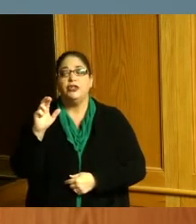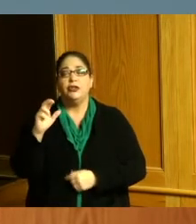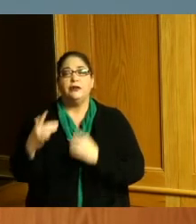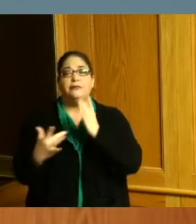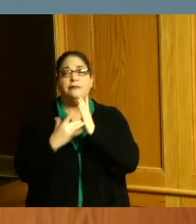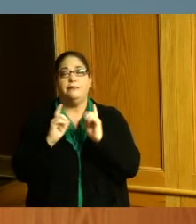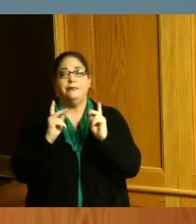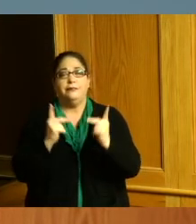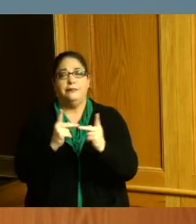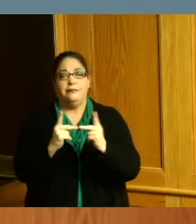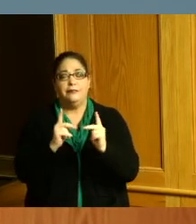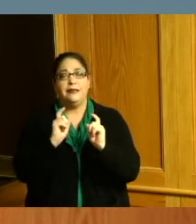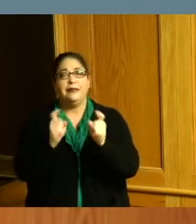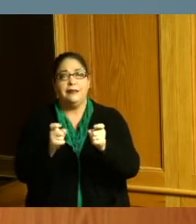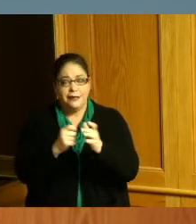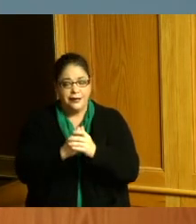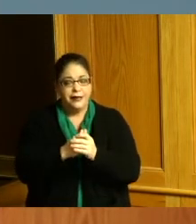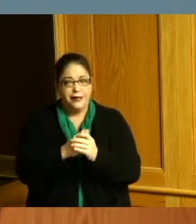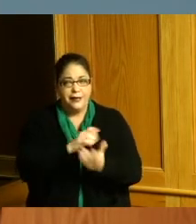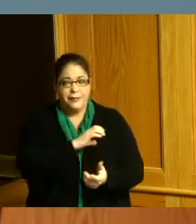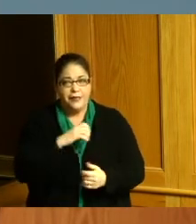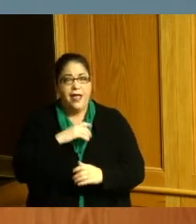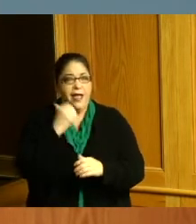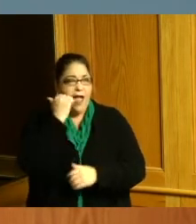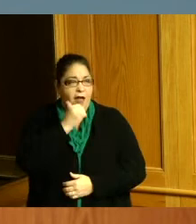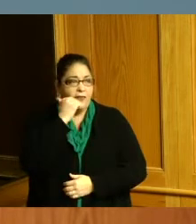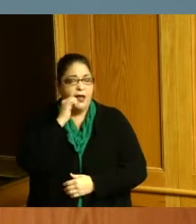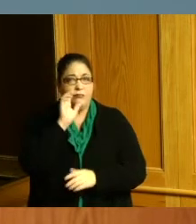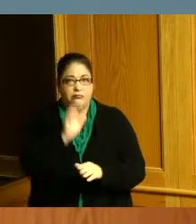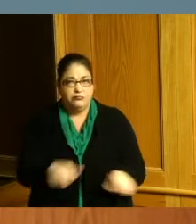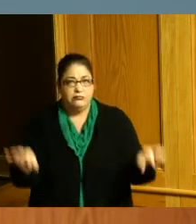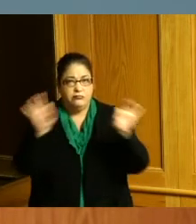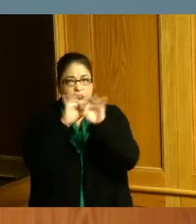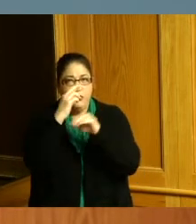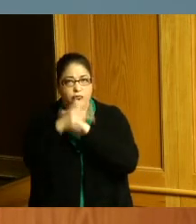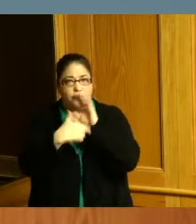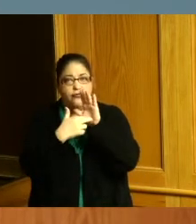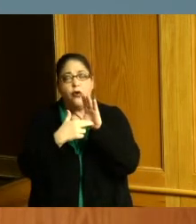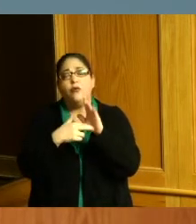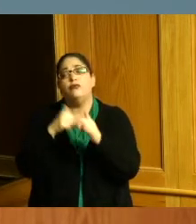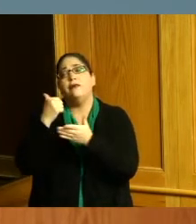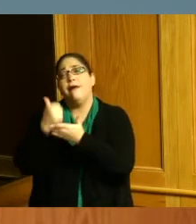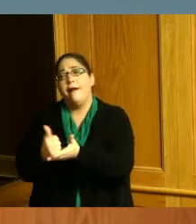she plays a very important role every day in helping the public and her teammates Michelle